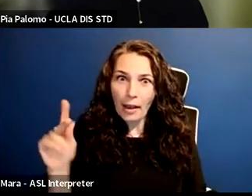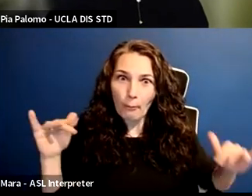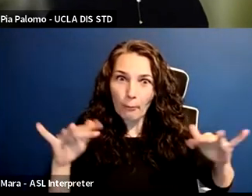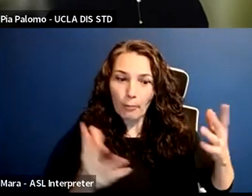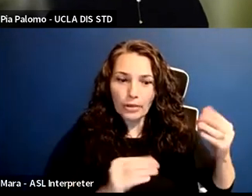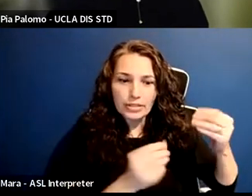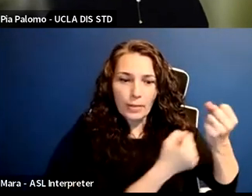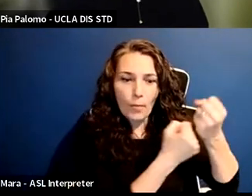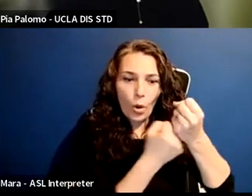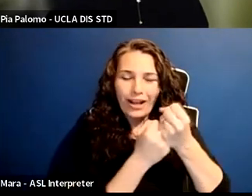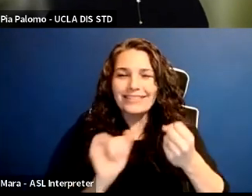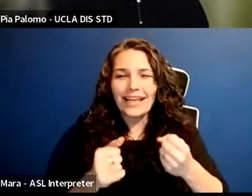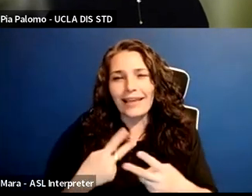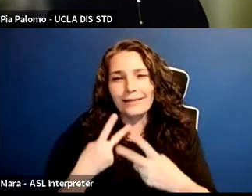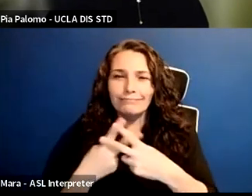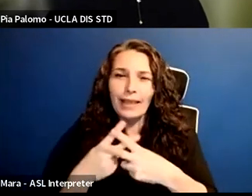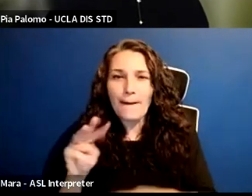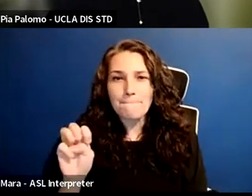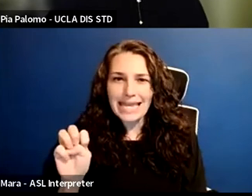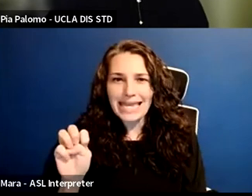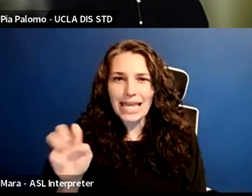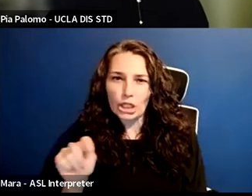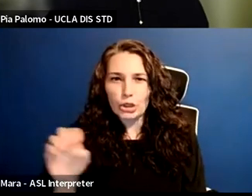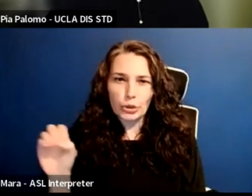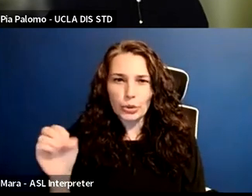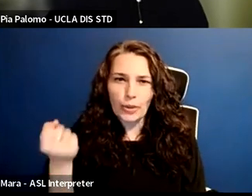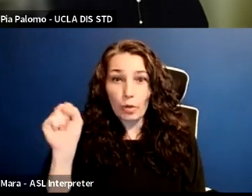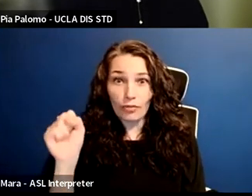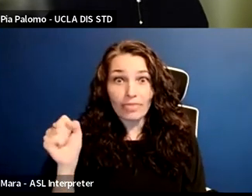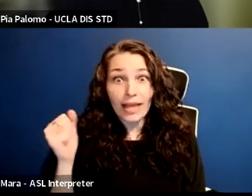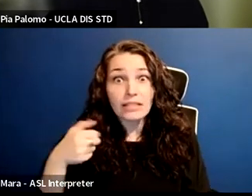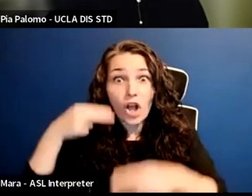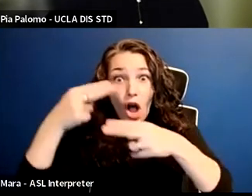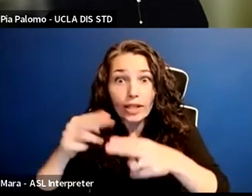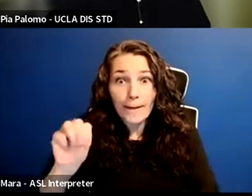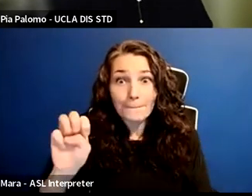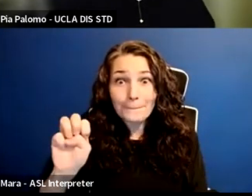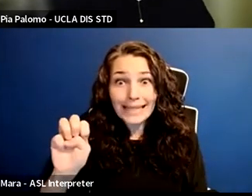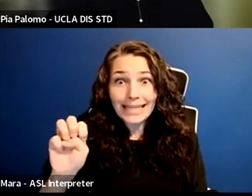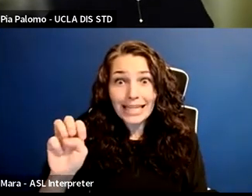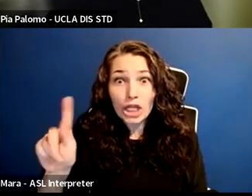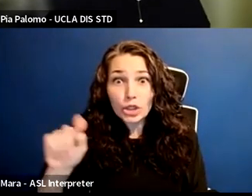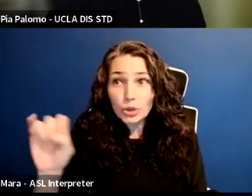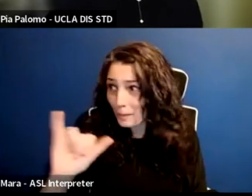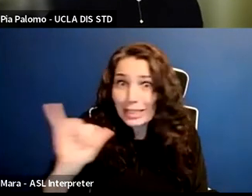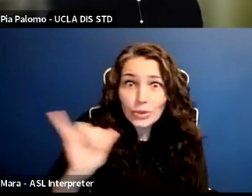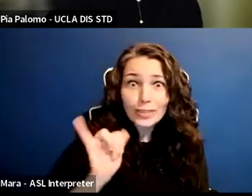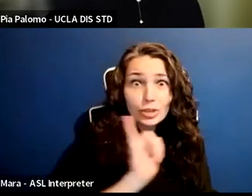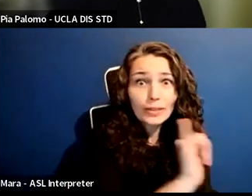The Me Too movement is called Me Too for a reason. Now, because of just the way society is shifting, because of technology,